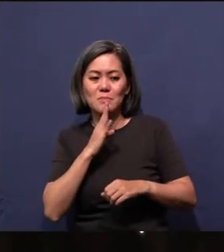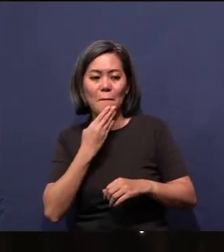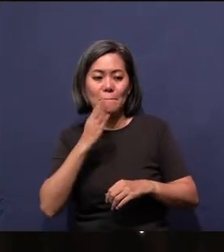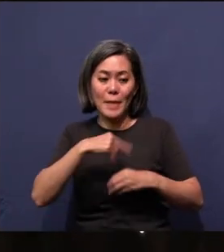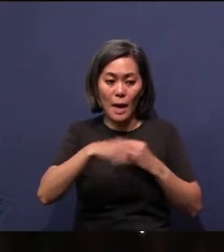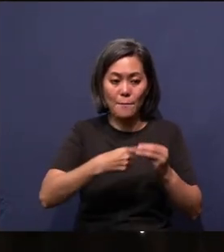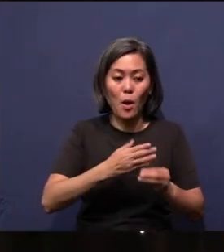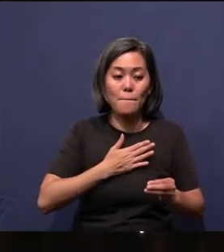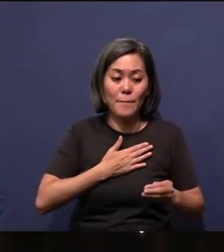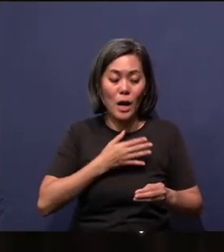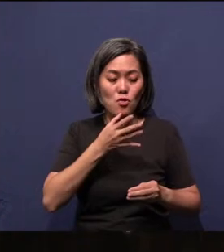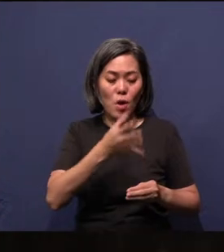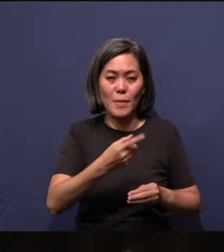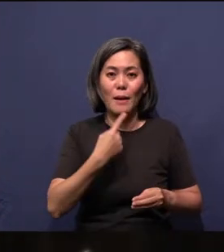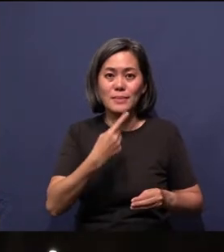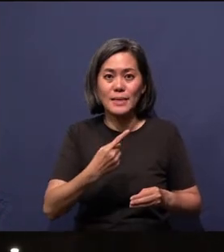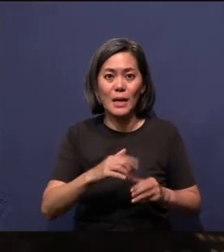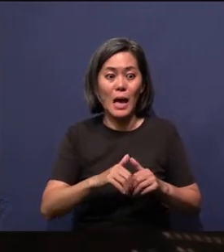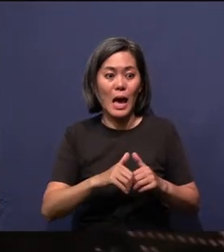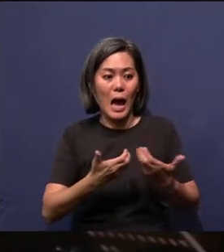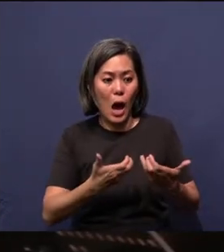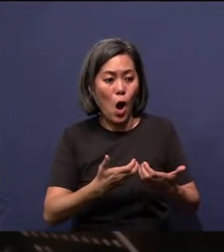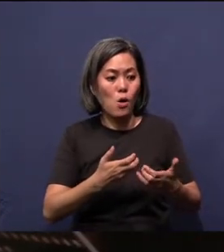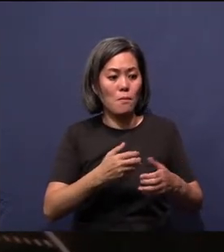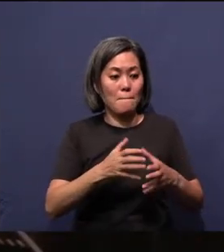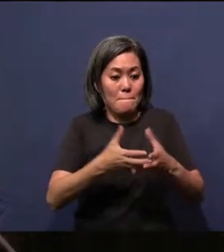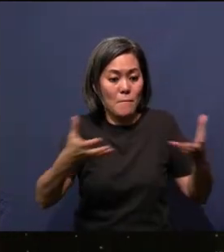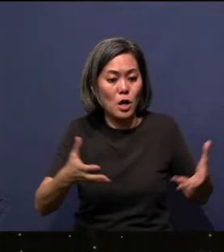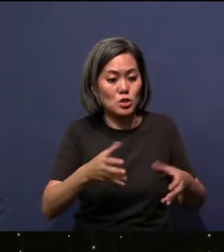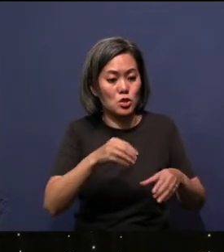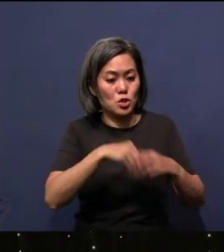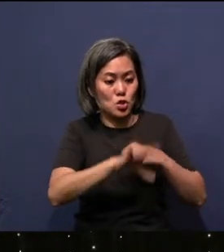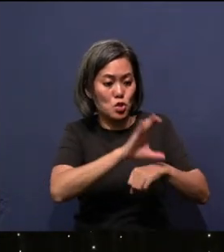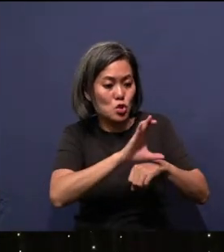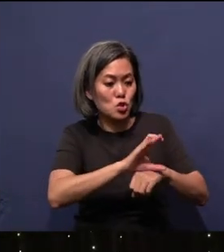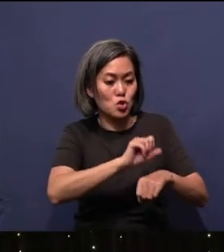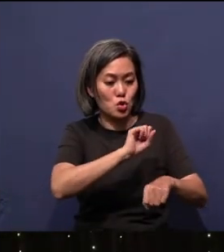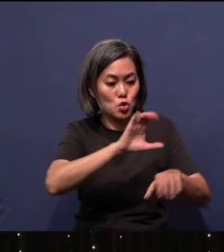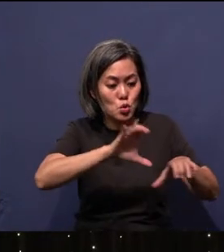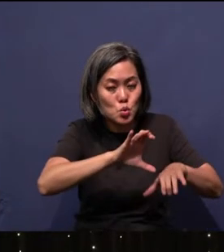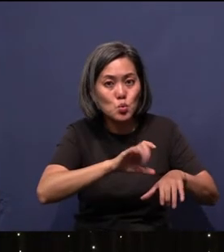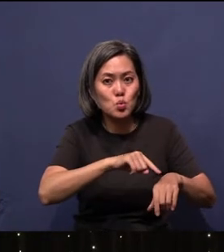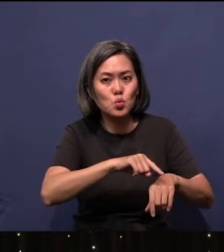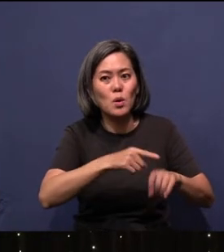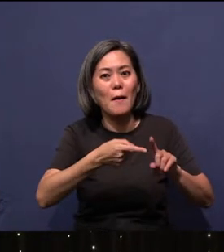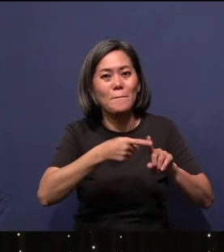effective she was in the church, she also had an expiration date.